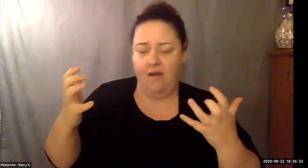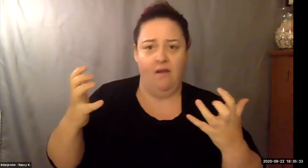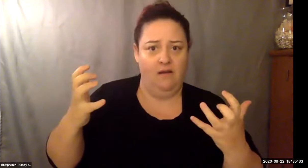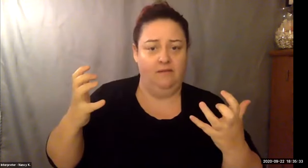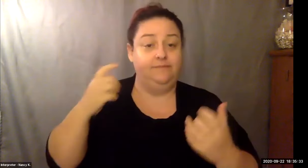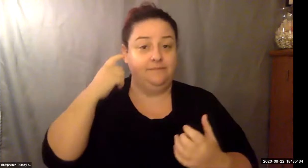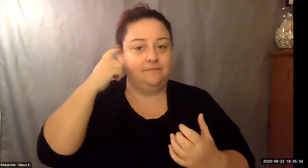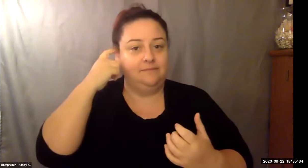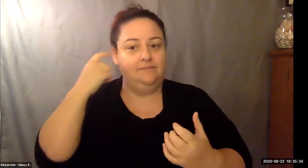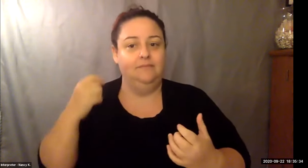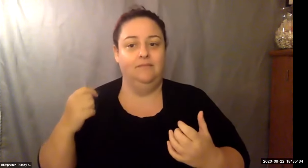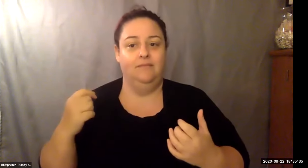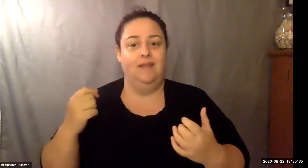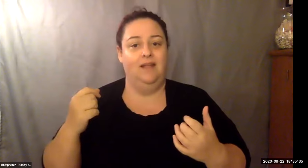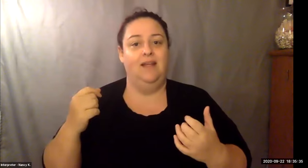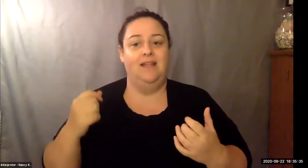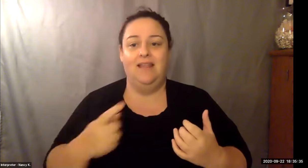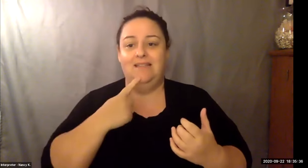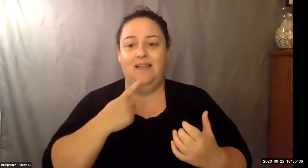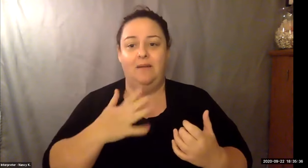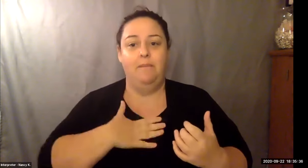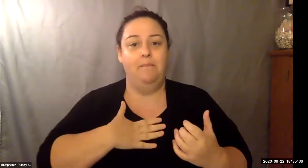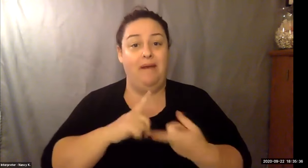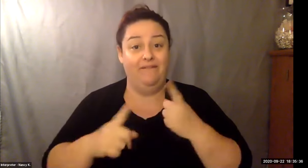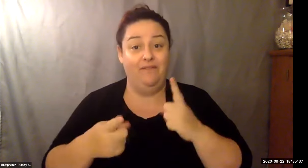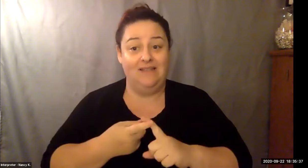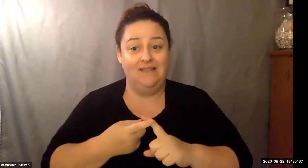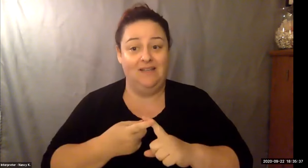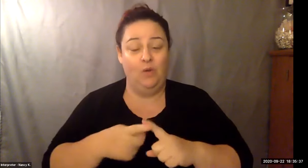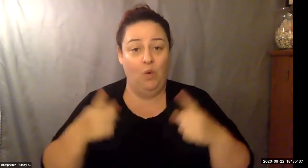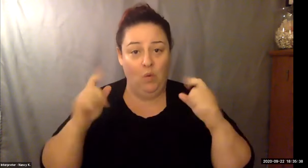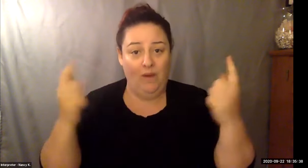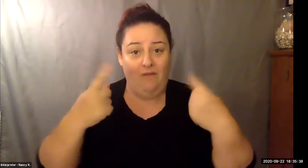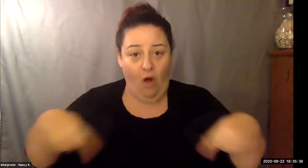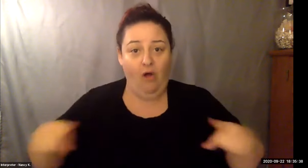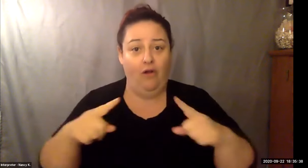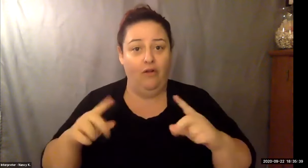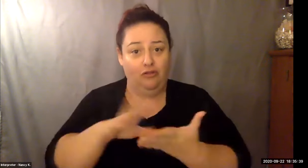Keith Wolling: protocols in place, and I can tell you that there's new protocols that international airports, they've already started.